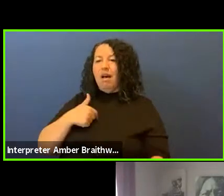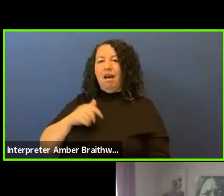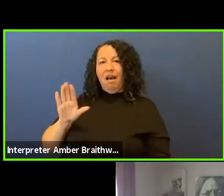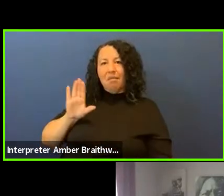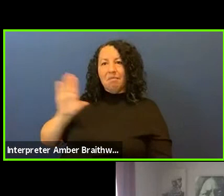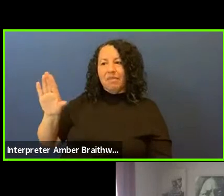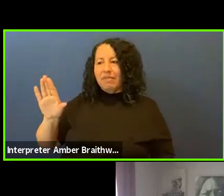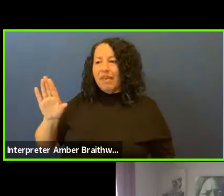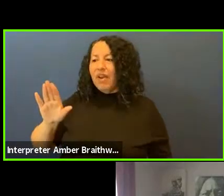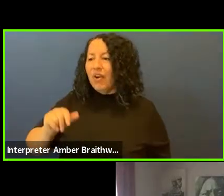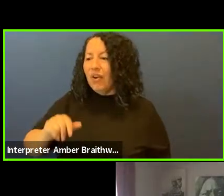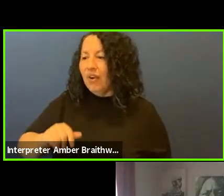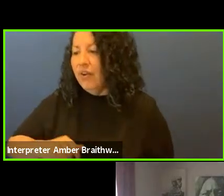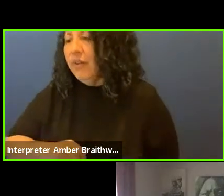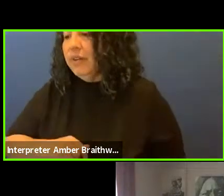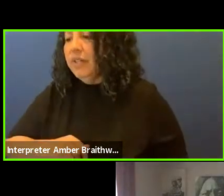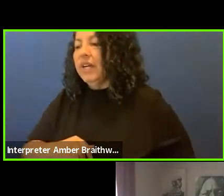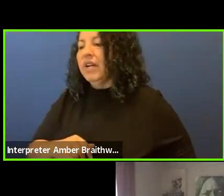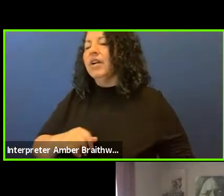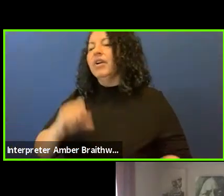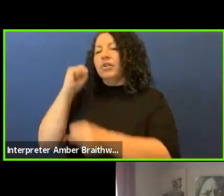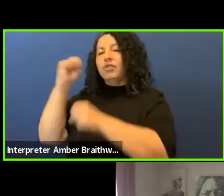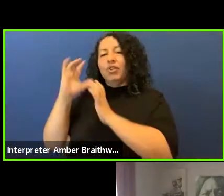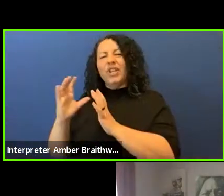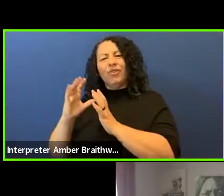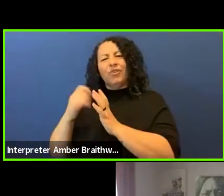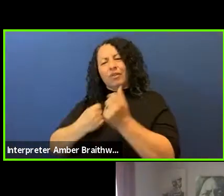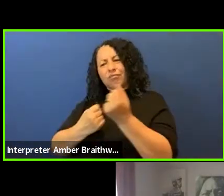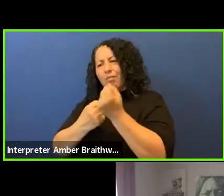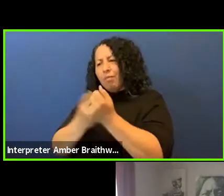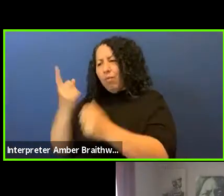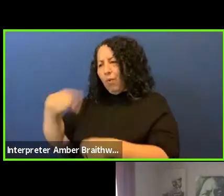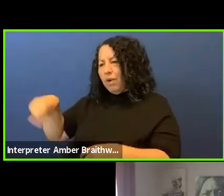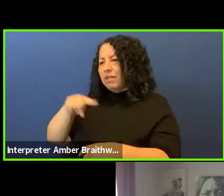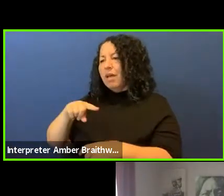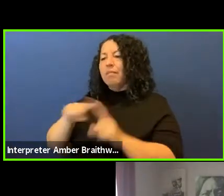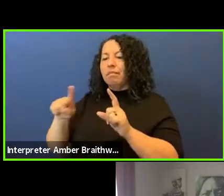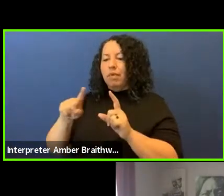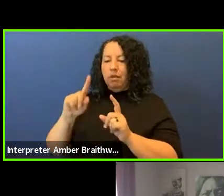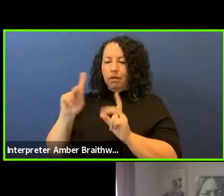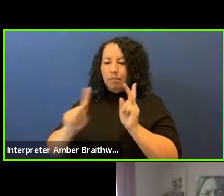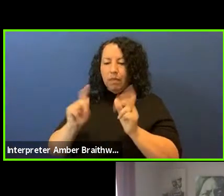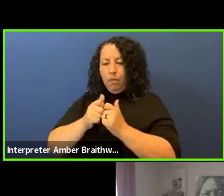culturally knowledgeable, the people with the knowledge, will often be the people that will not step forward,